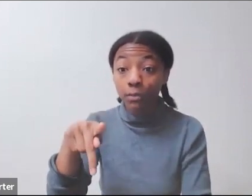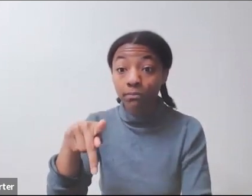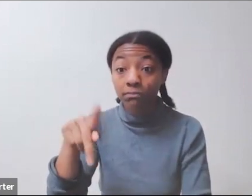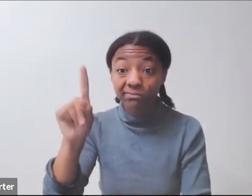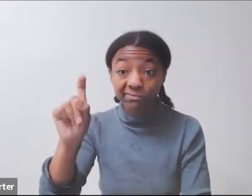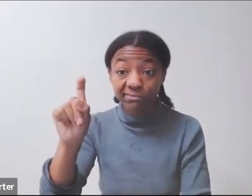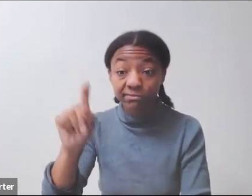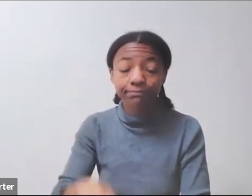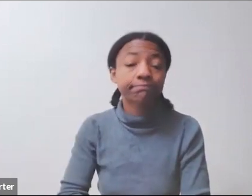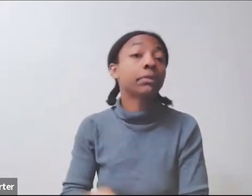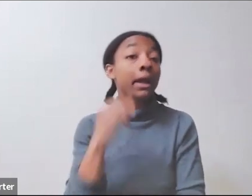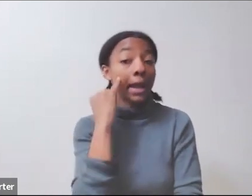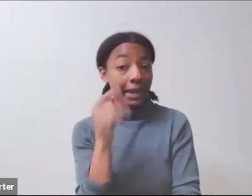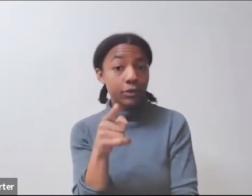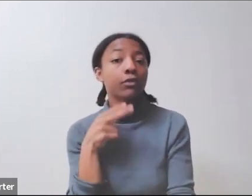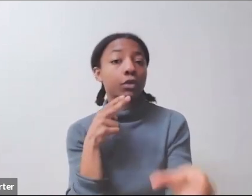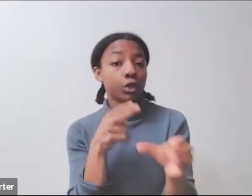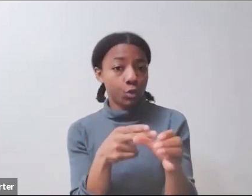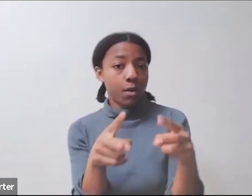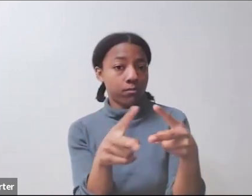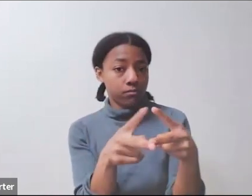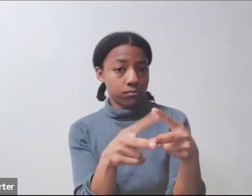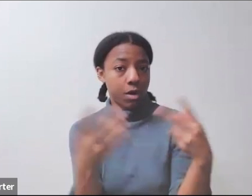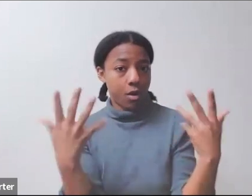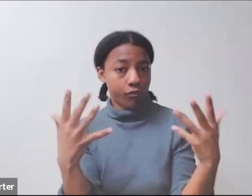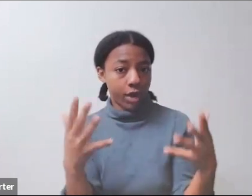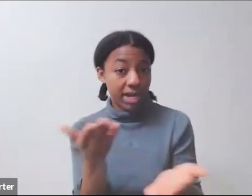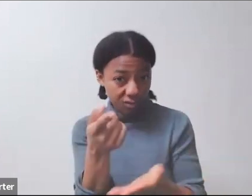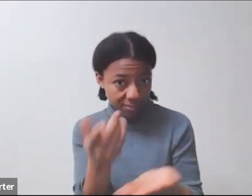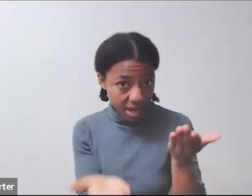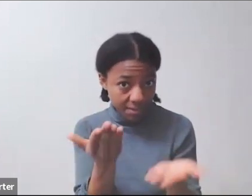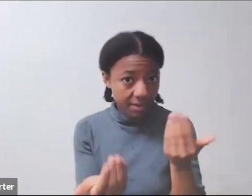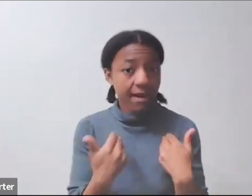with the US government. That is some advantage as well. You have a background